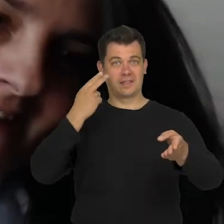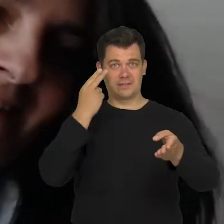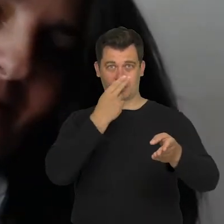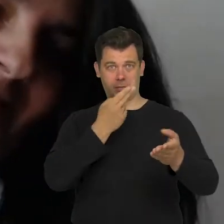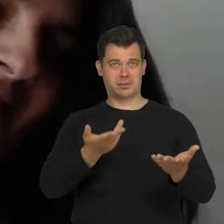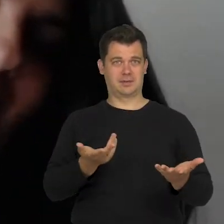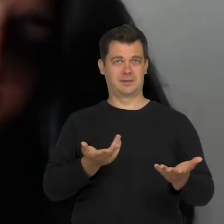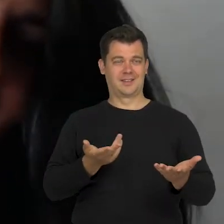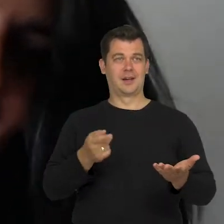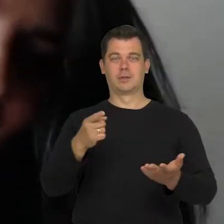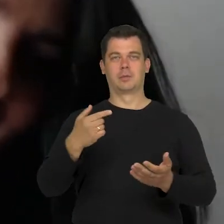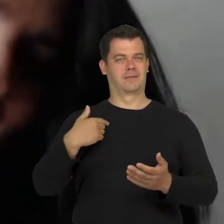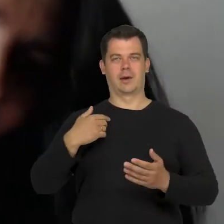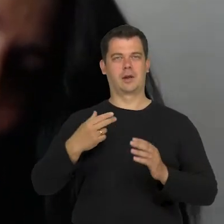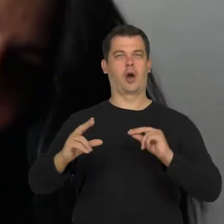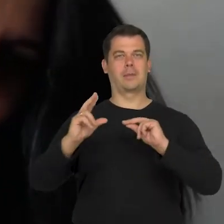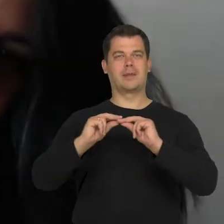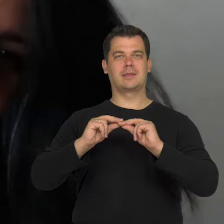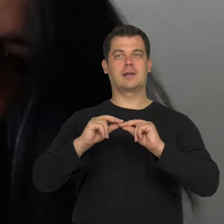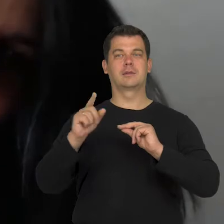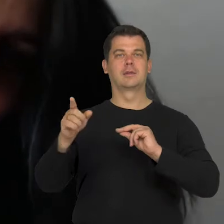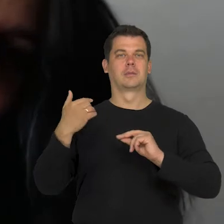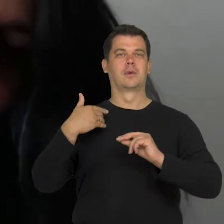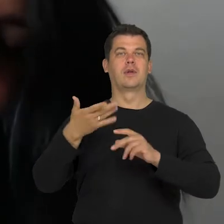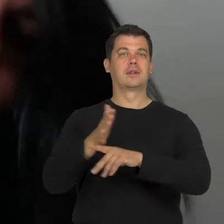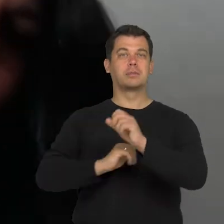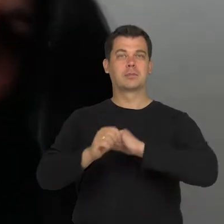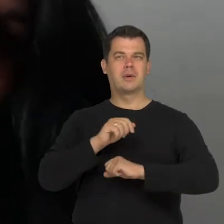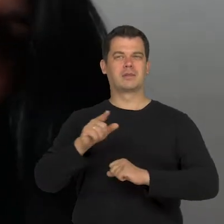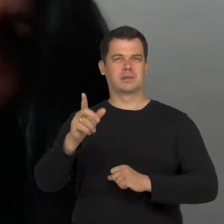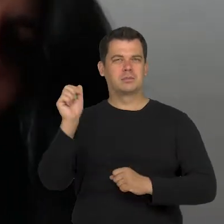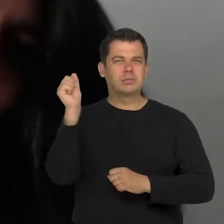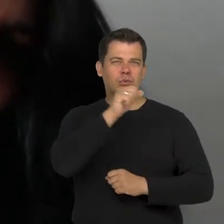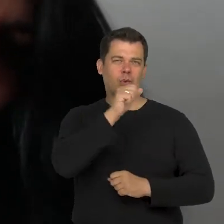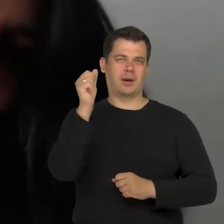and one person with disabilities delivered the best comment: this is one big lie and that scene